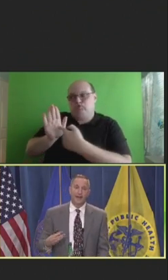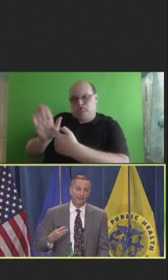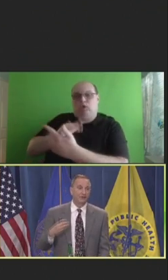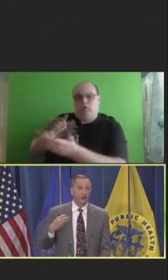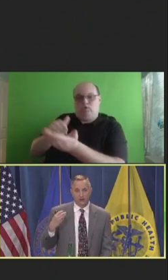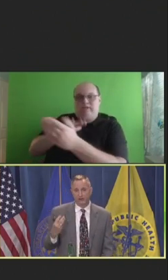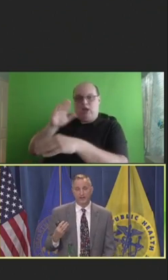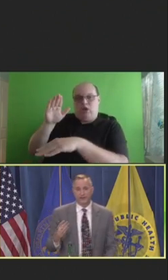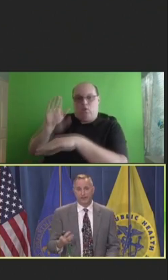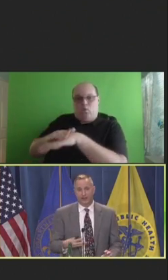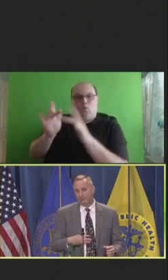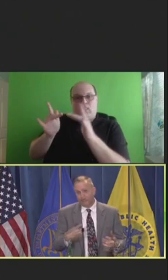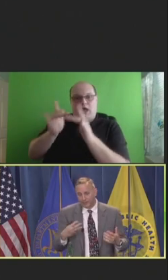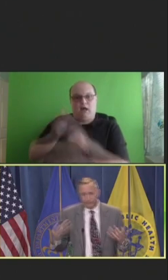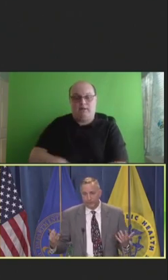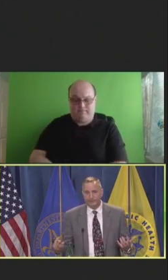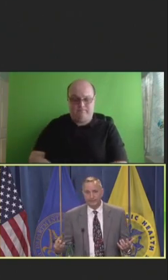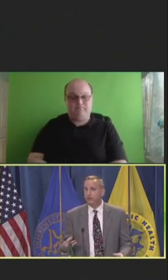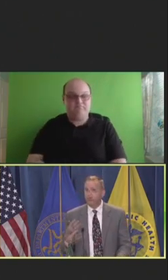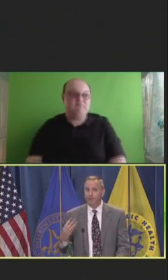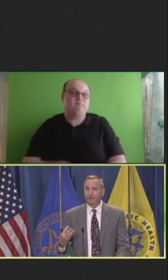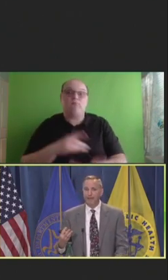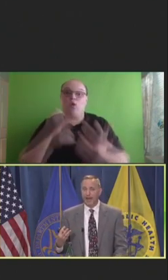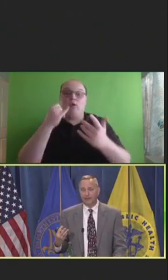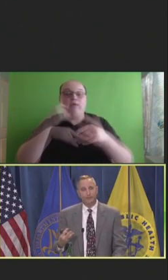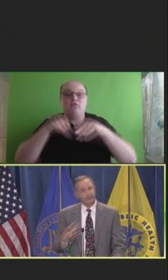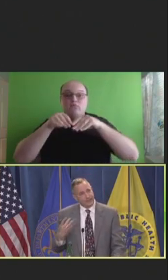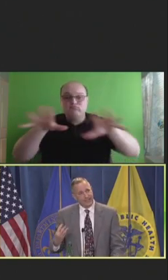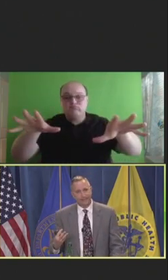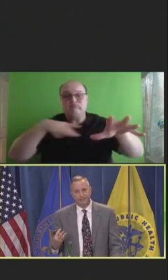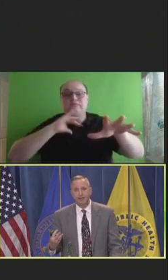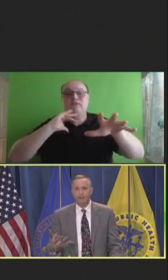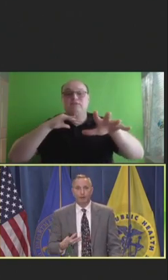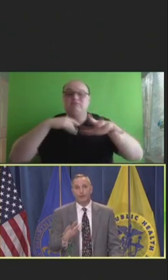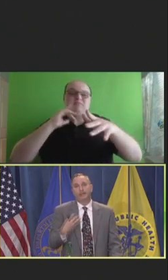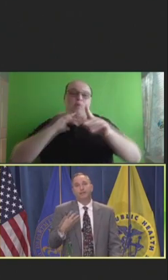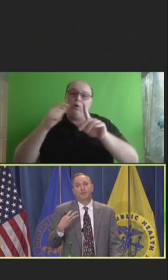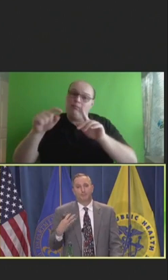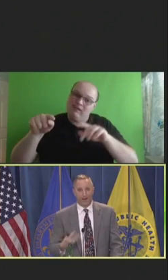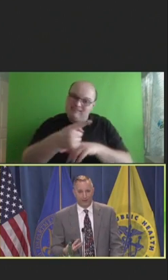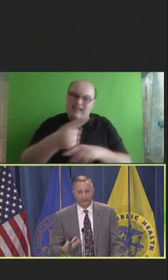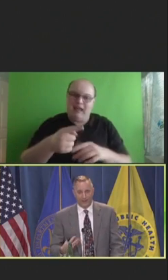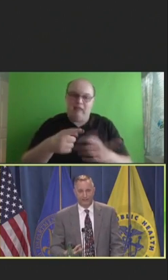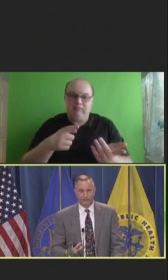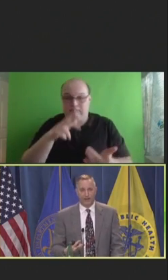And if you are good enough to get your message to resonate, you will be attacked, which stinks but we need to be prepared for that as well.